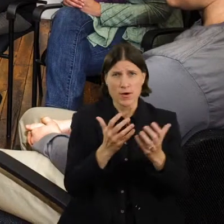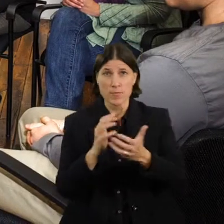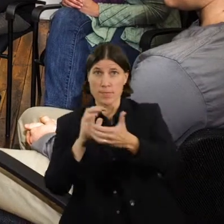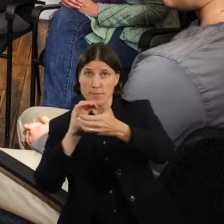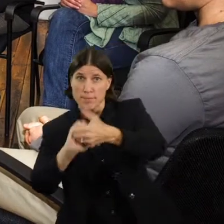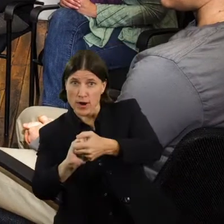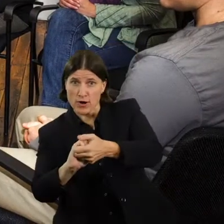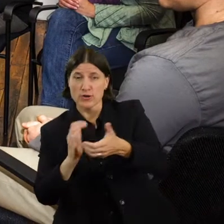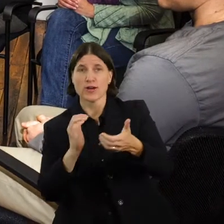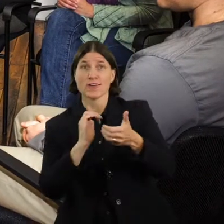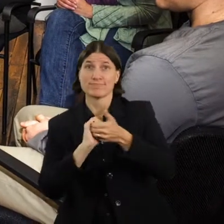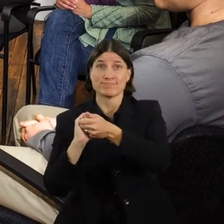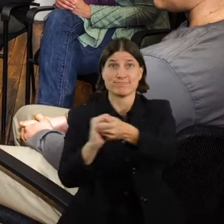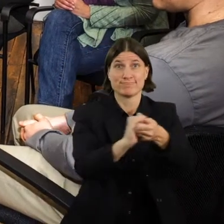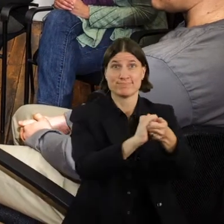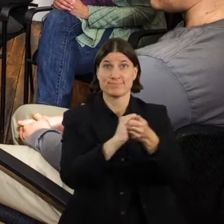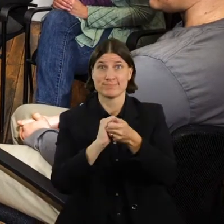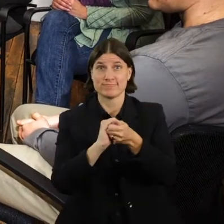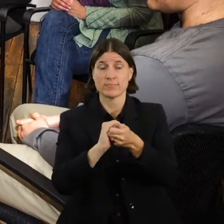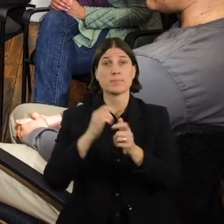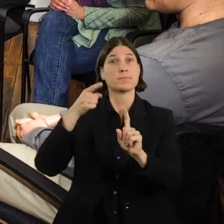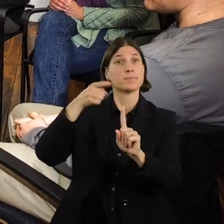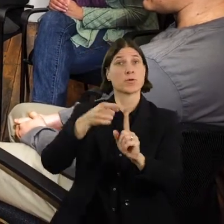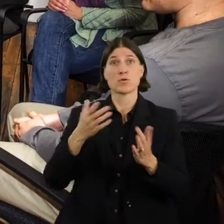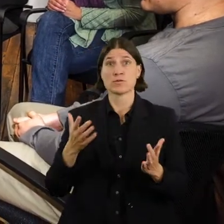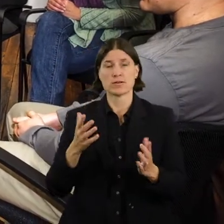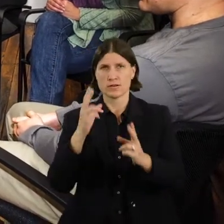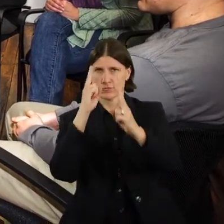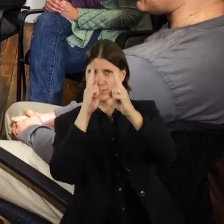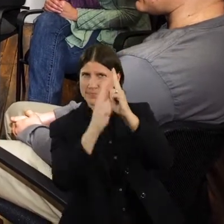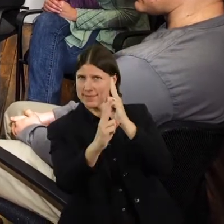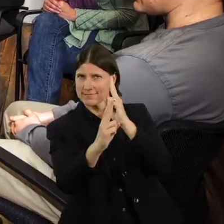of partnering and collaborating based on mutual respect.